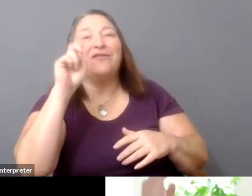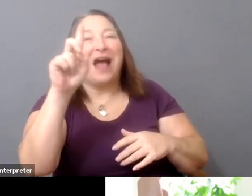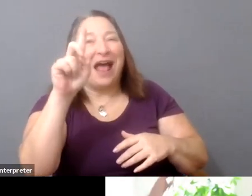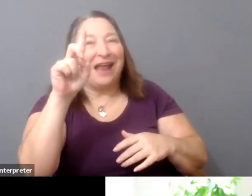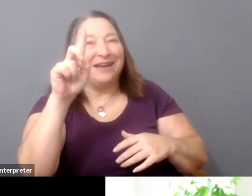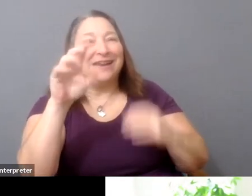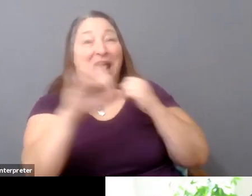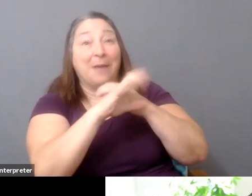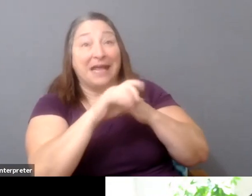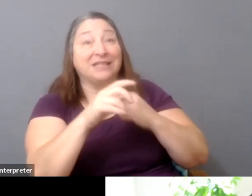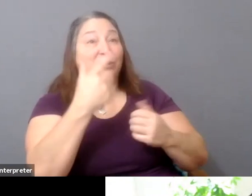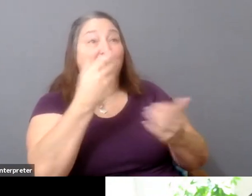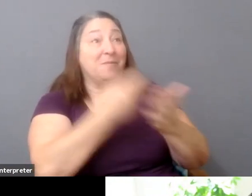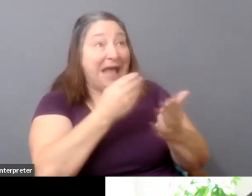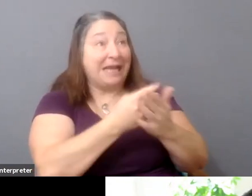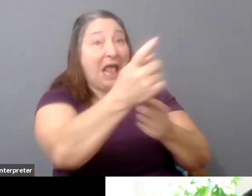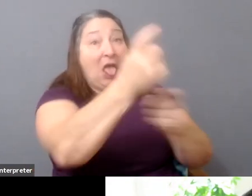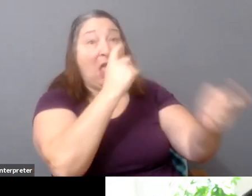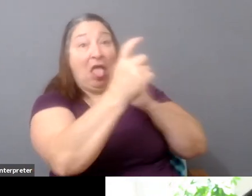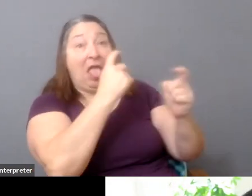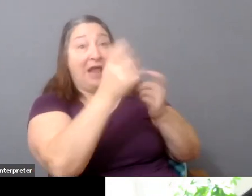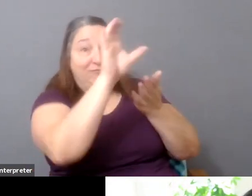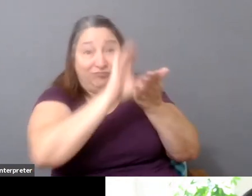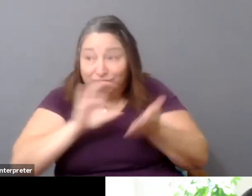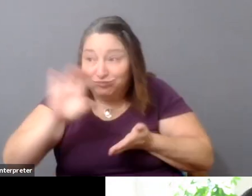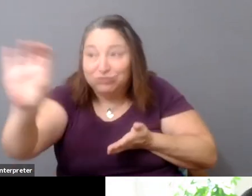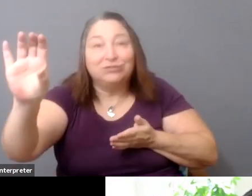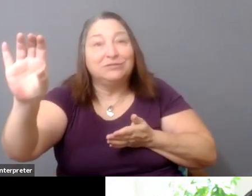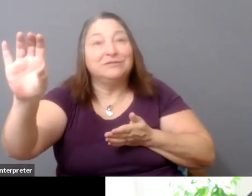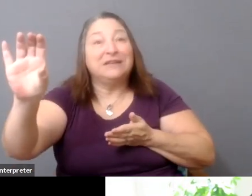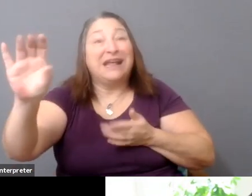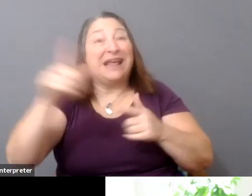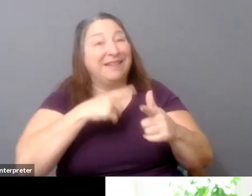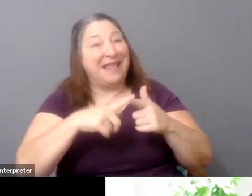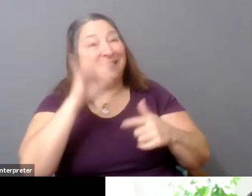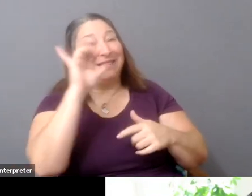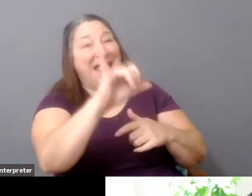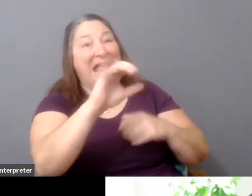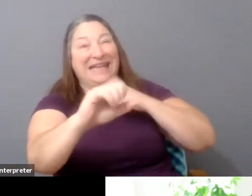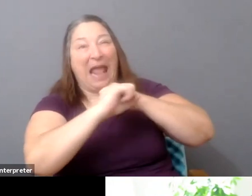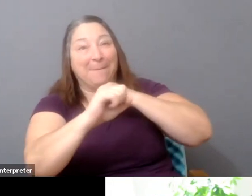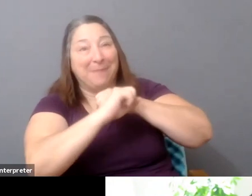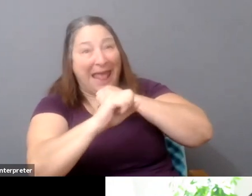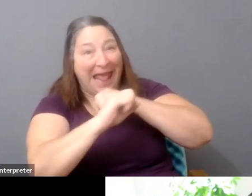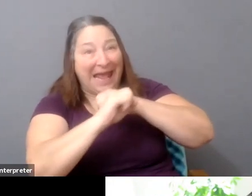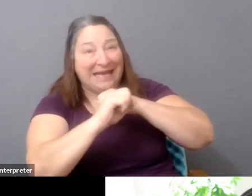you know, whatever else that you need. And that campaign-- you know, you're shifting the transaction